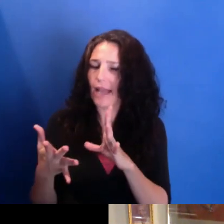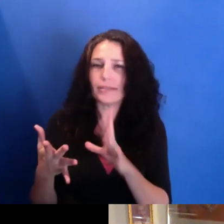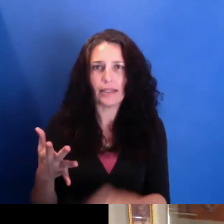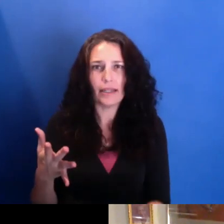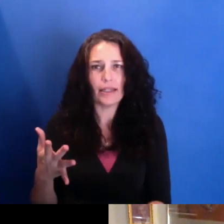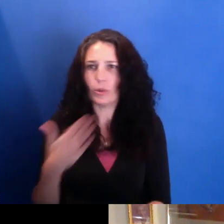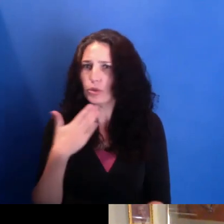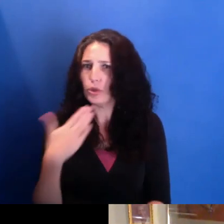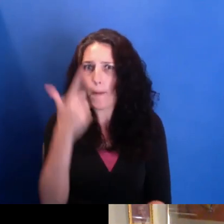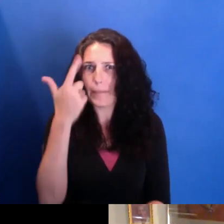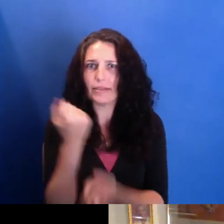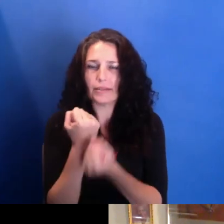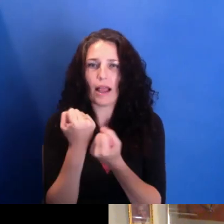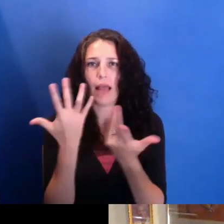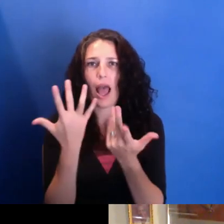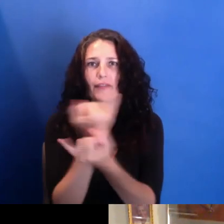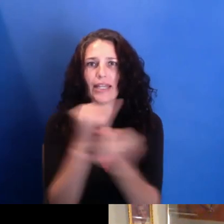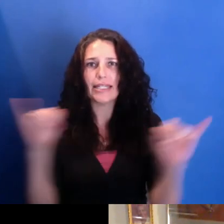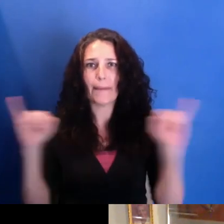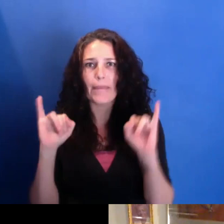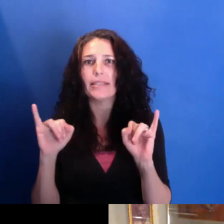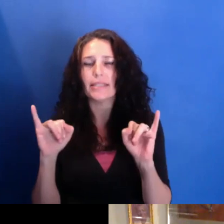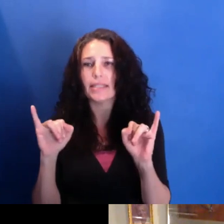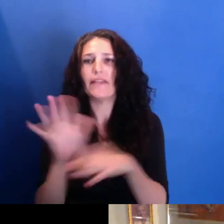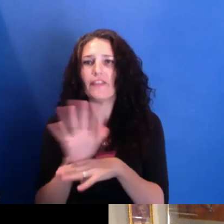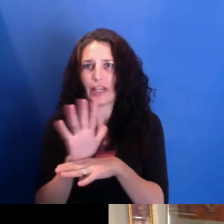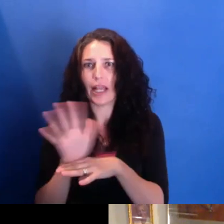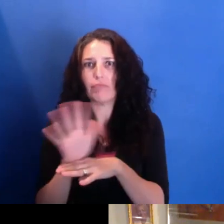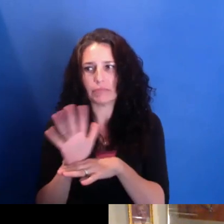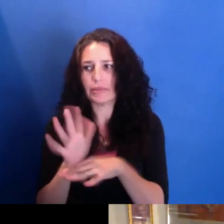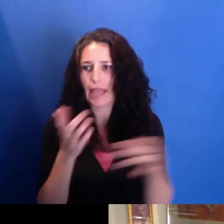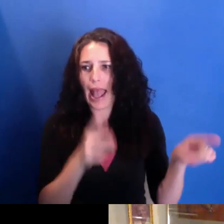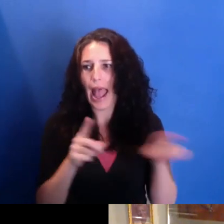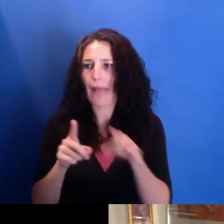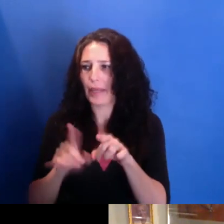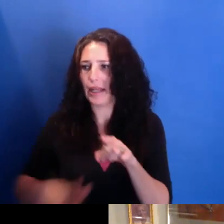scene in this city. And, you know, I--